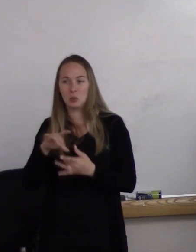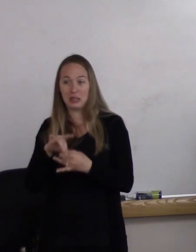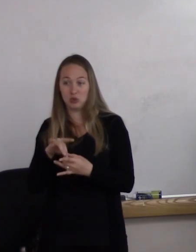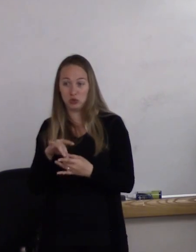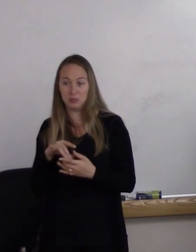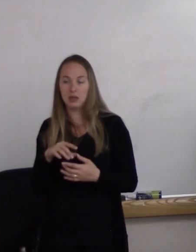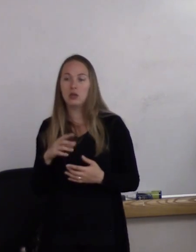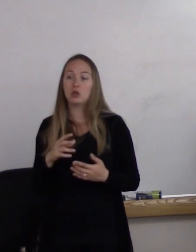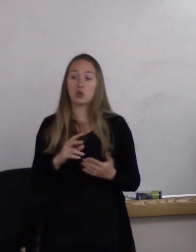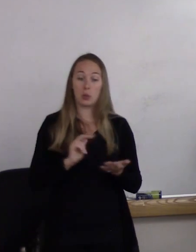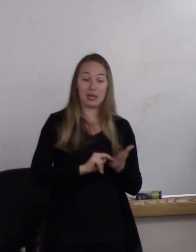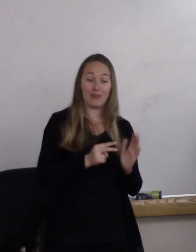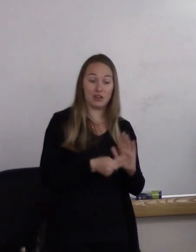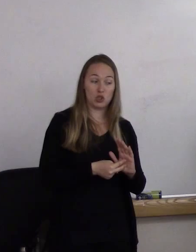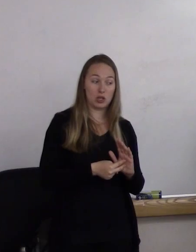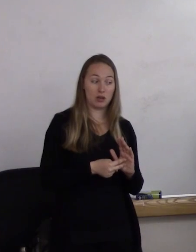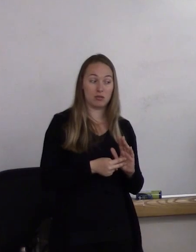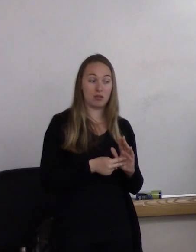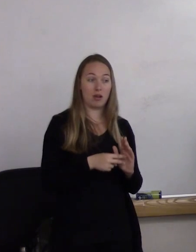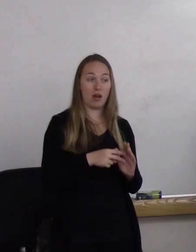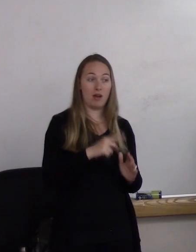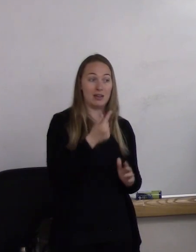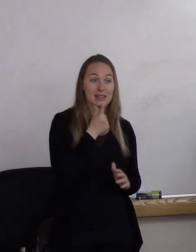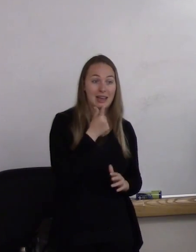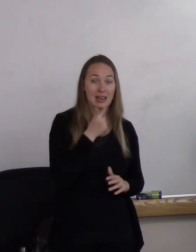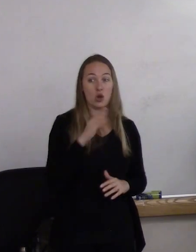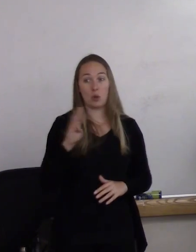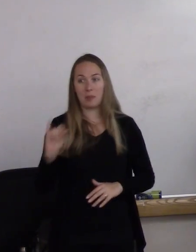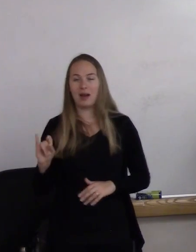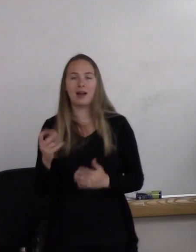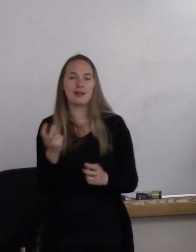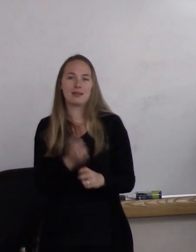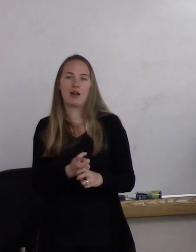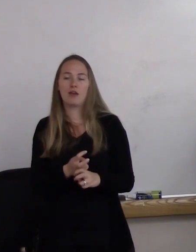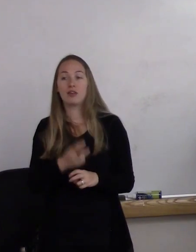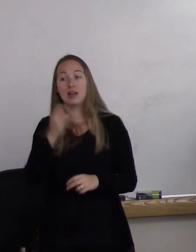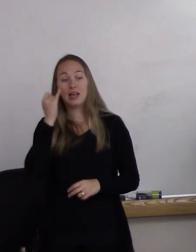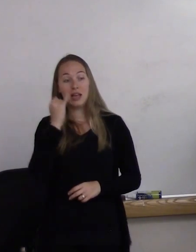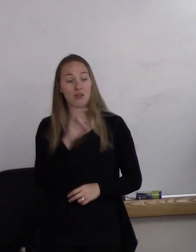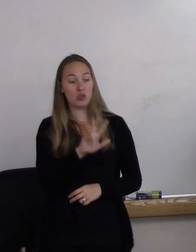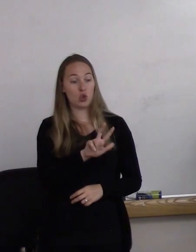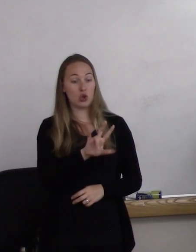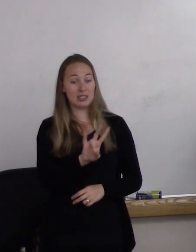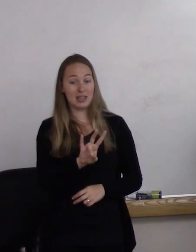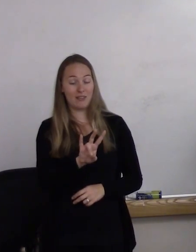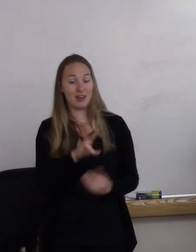of what it means to be gay or bisexual is kind of tough, because if 37% have had a same-sex intimate relationship